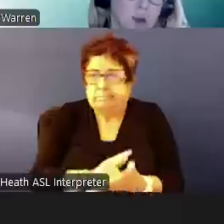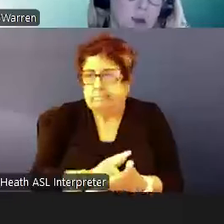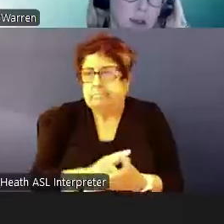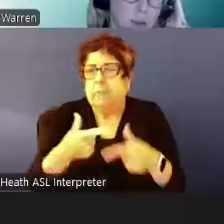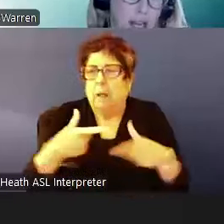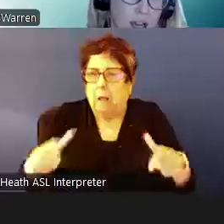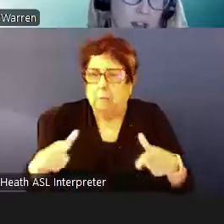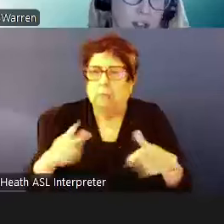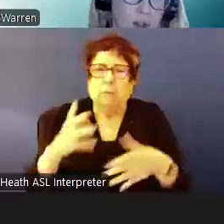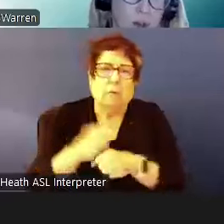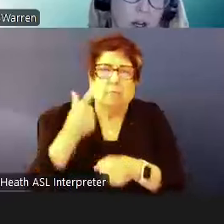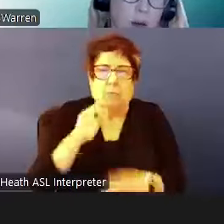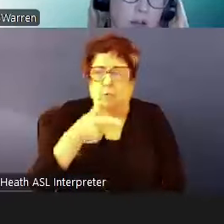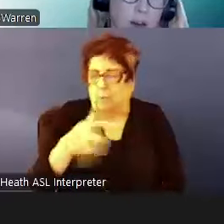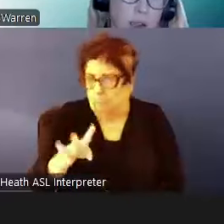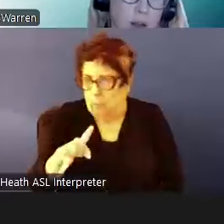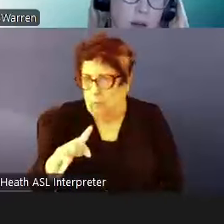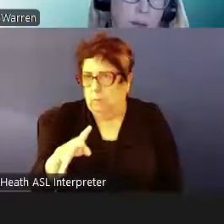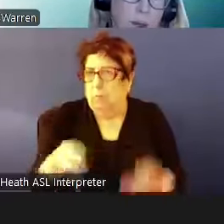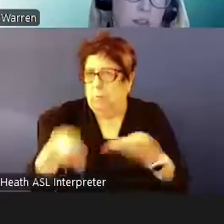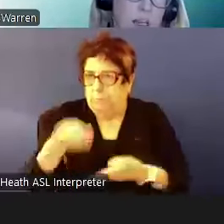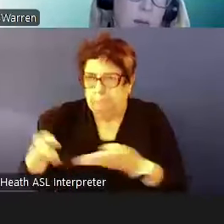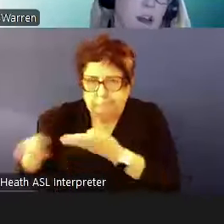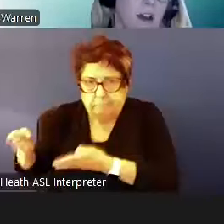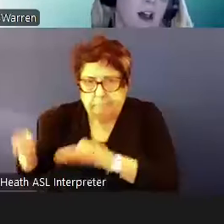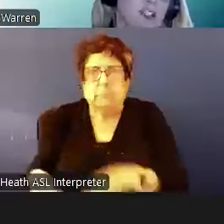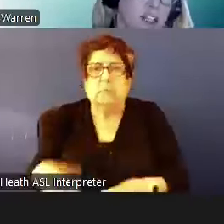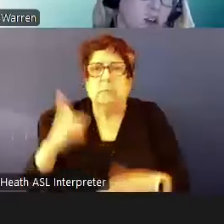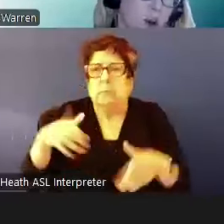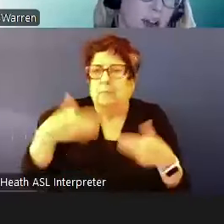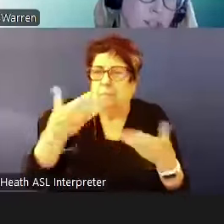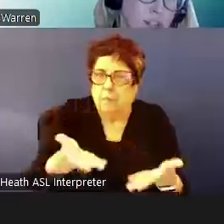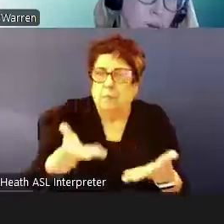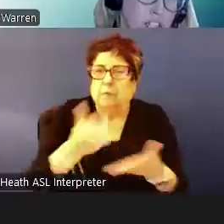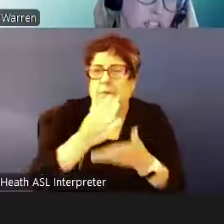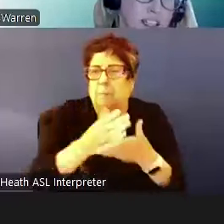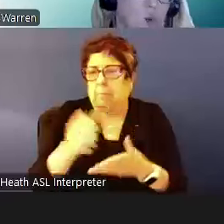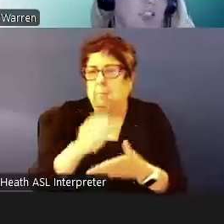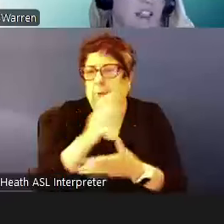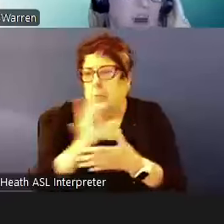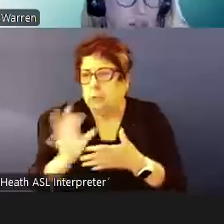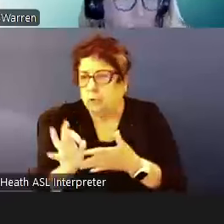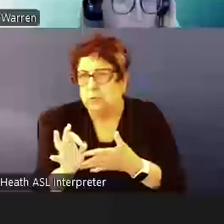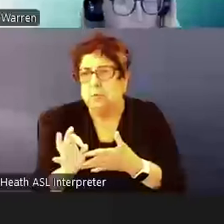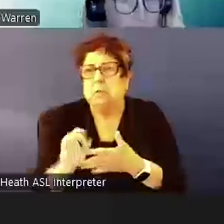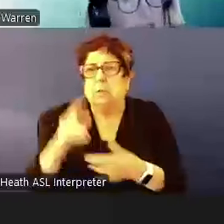we rely on to provide both some alternative requirements as well as optional waivers.